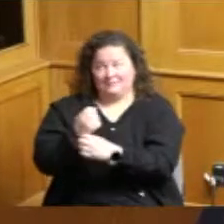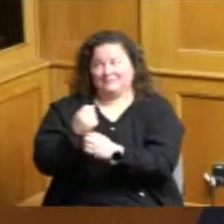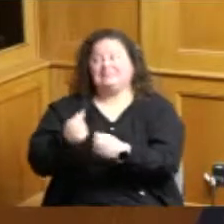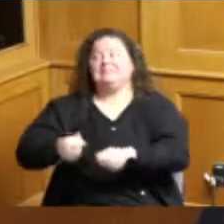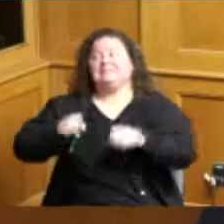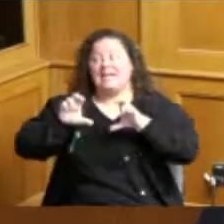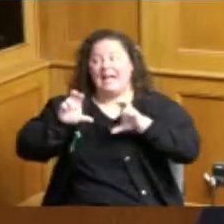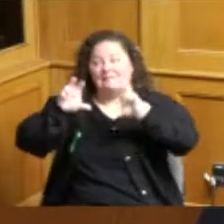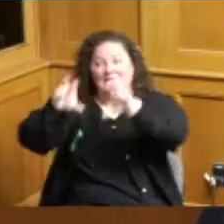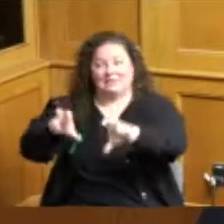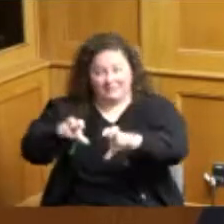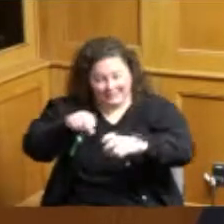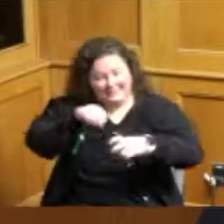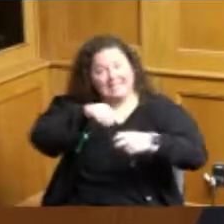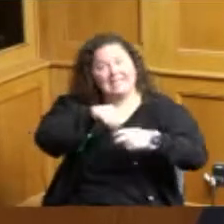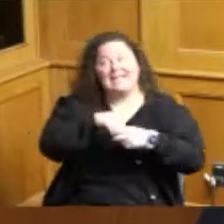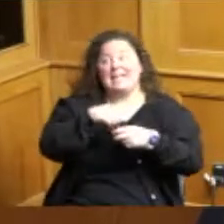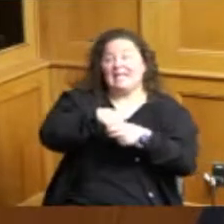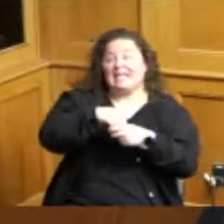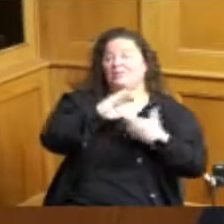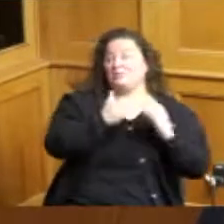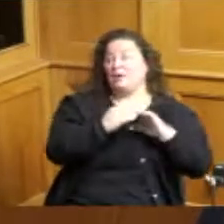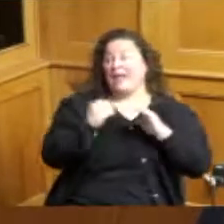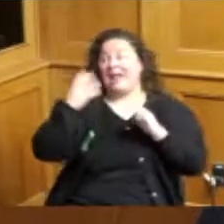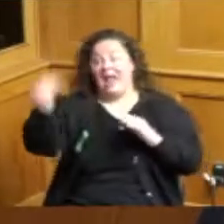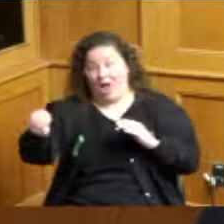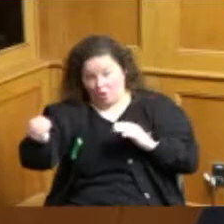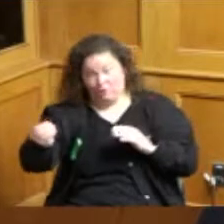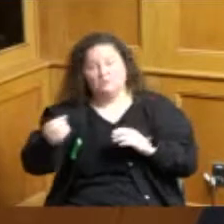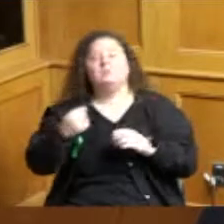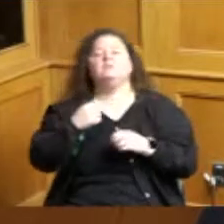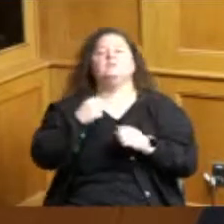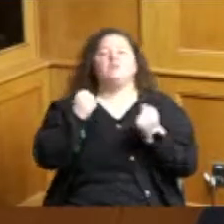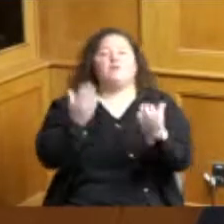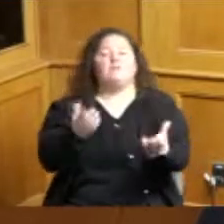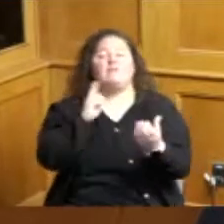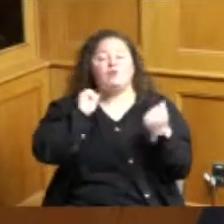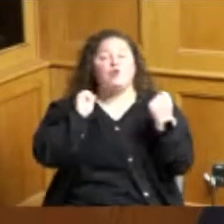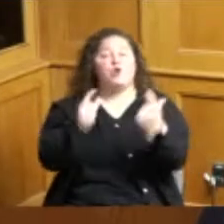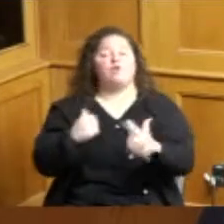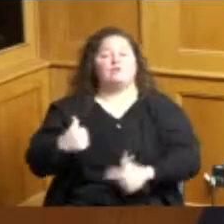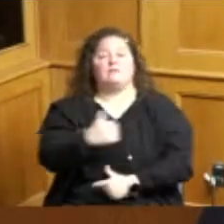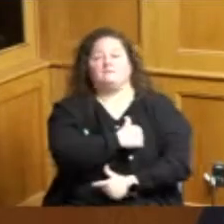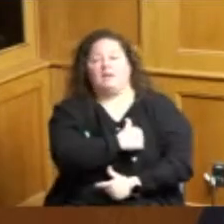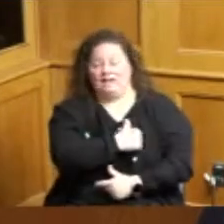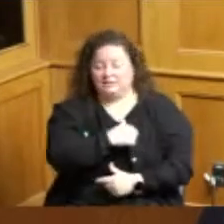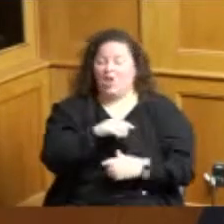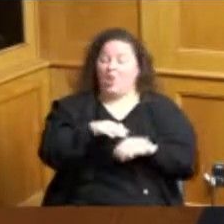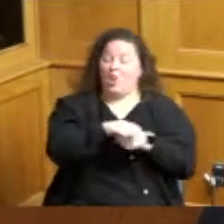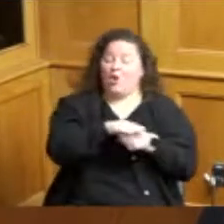essential service provided to all of us by local and state building departments fire prevention